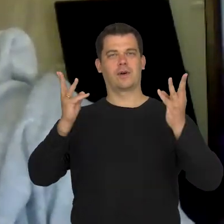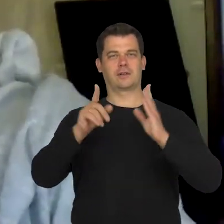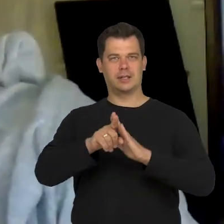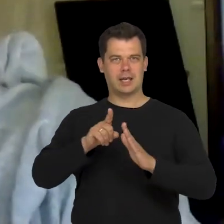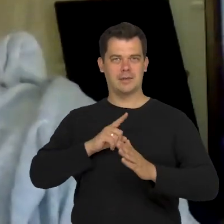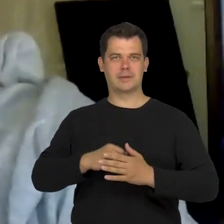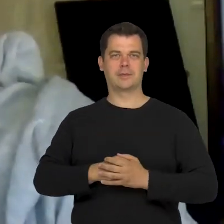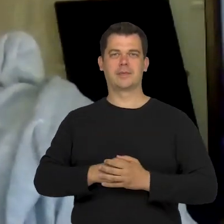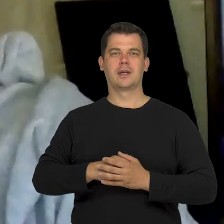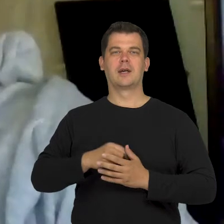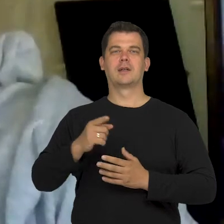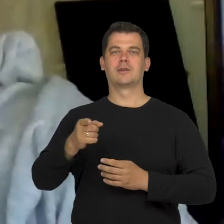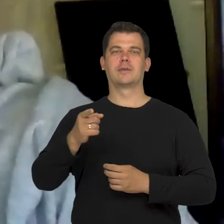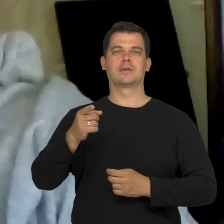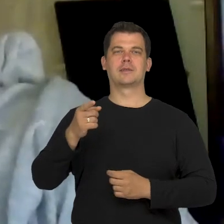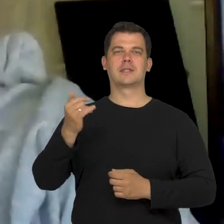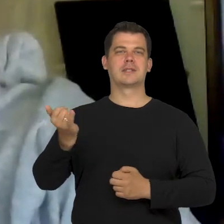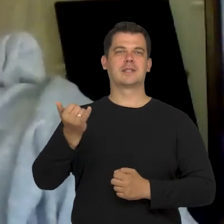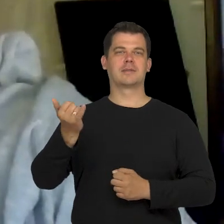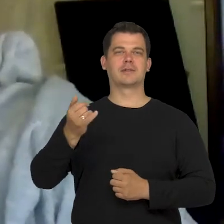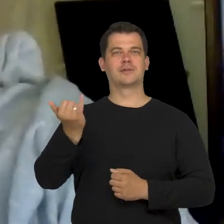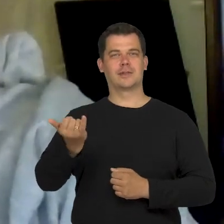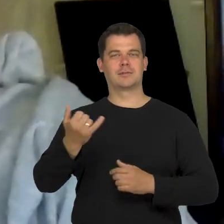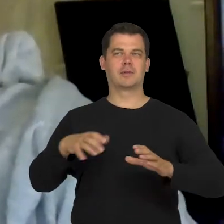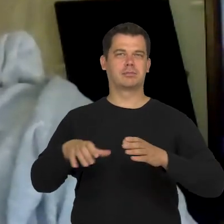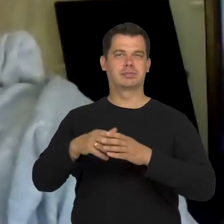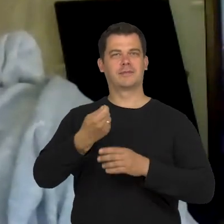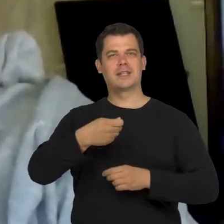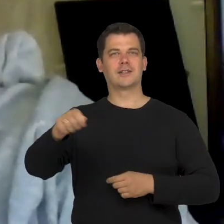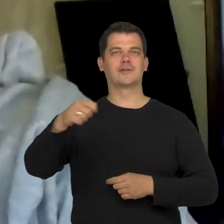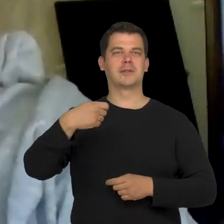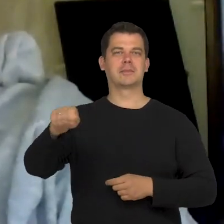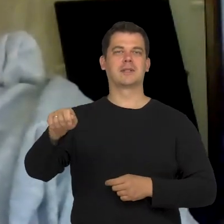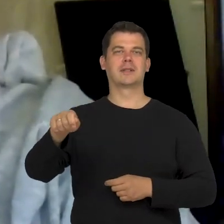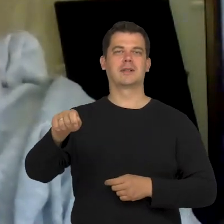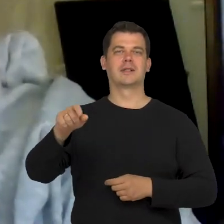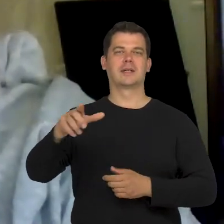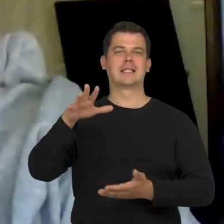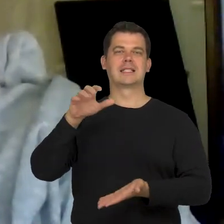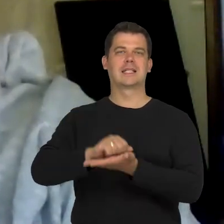Every year, I go with my wife and children to hippotherapy